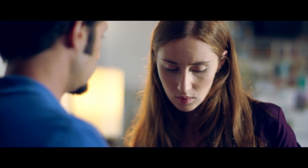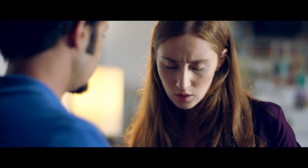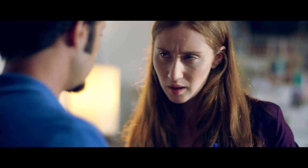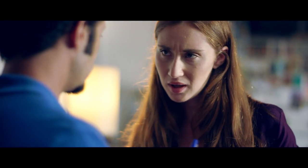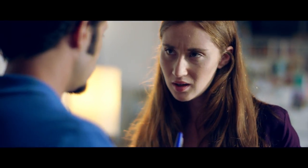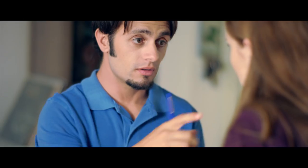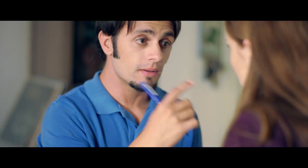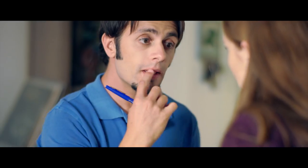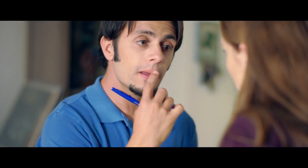Look at me?